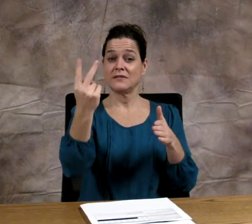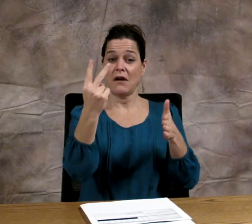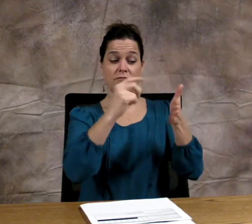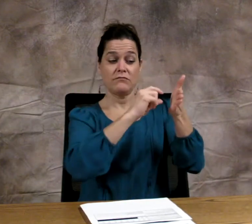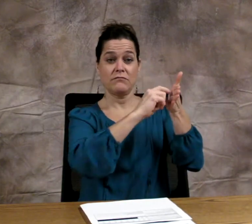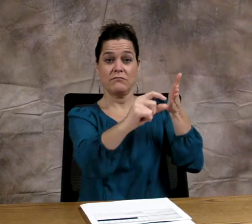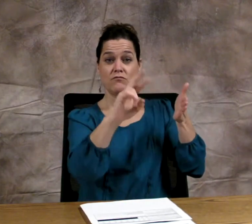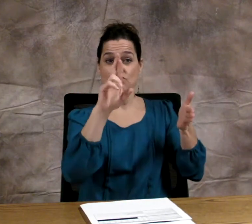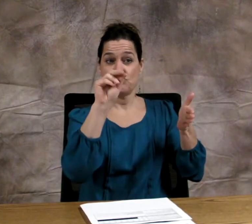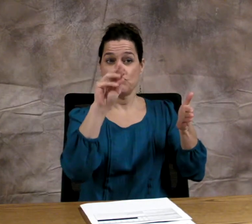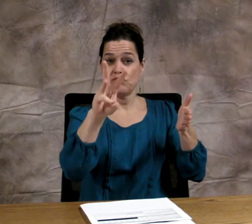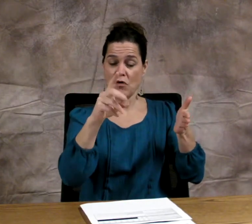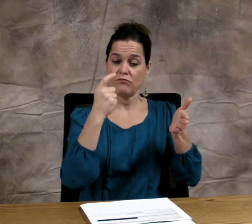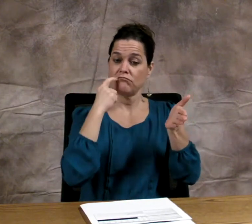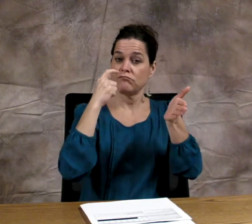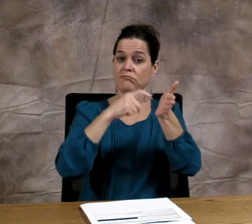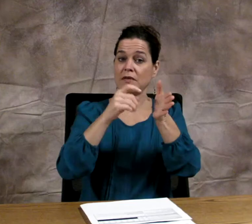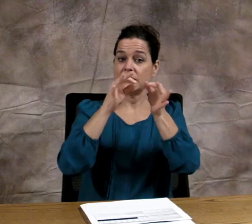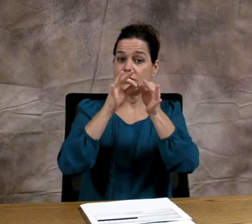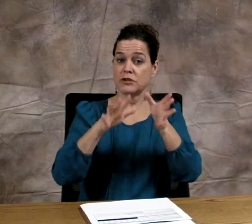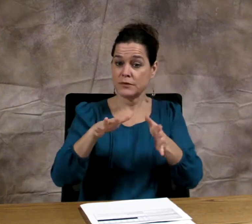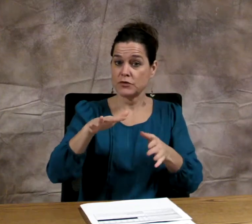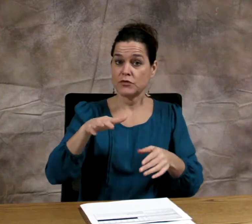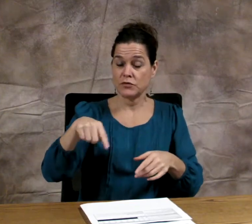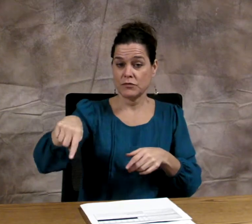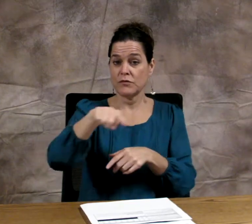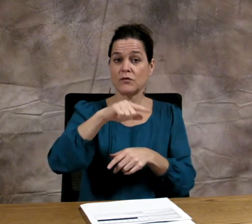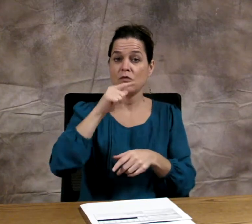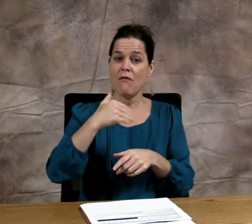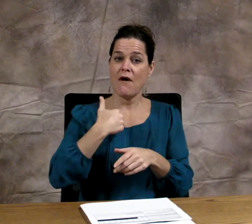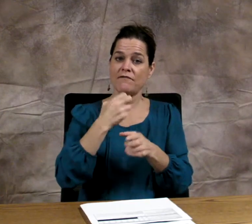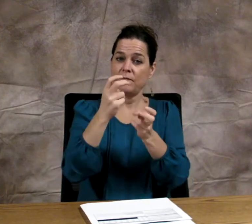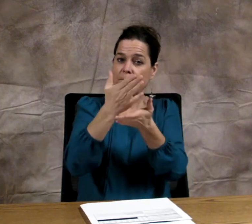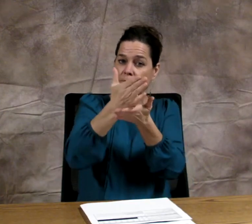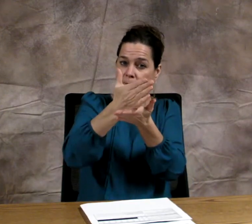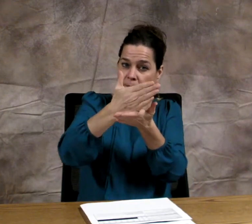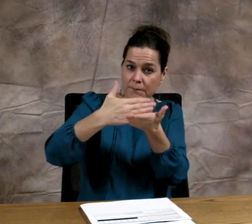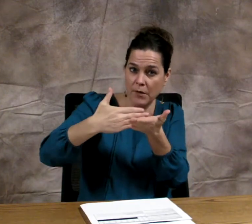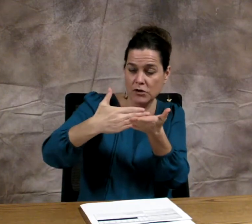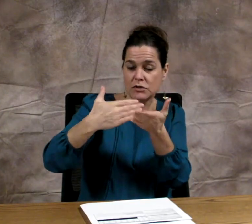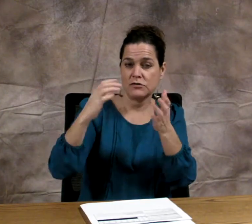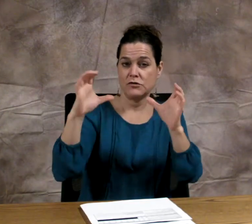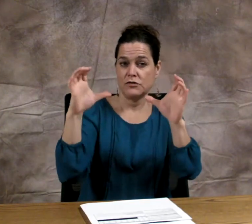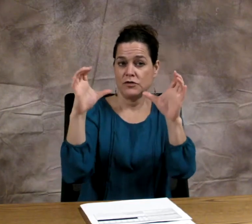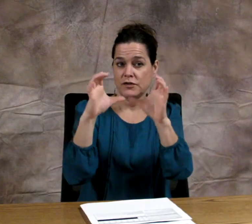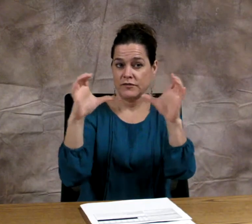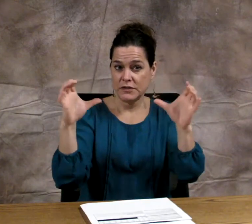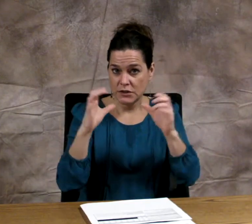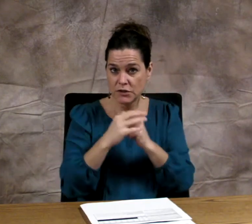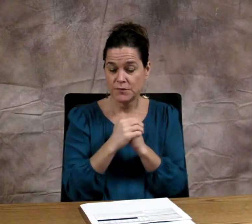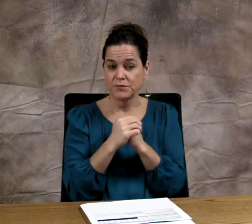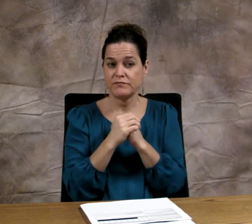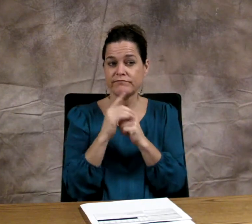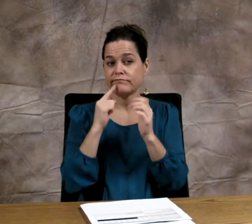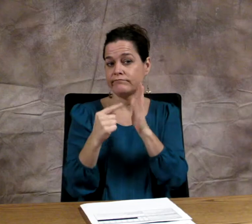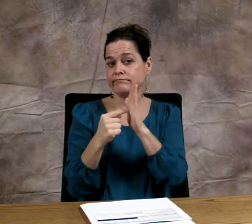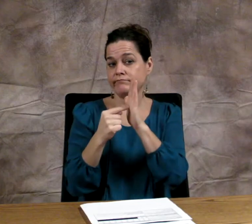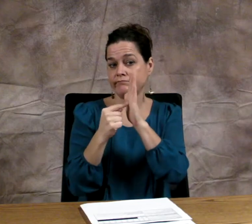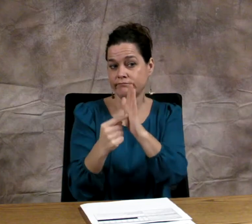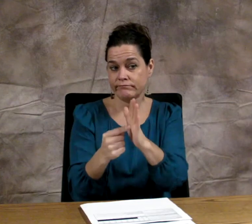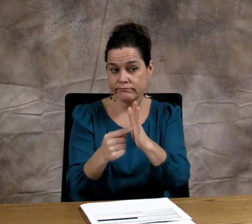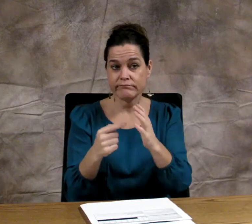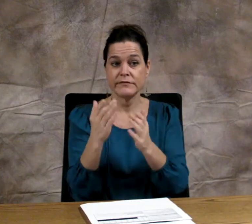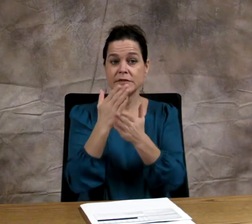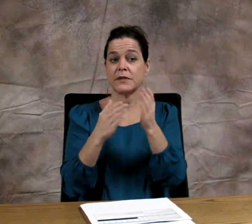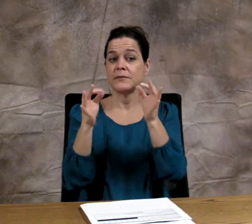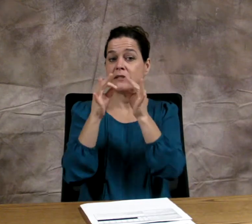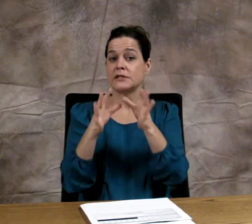The second row recognizes those who are Partially Certificated.